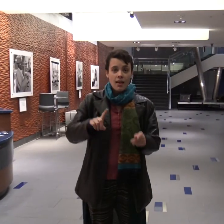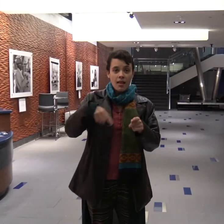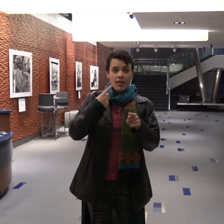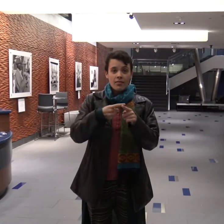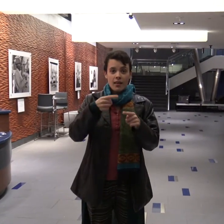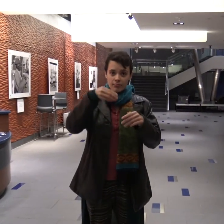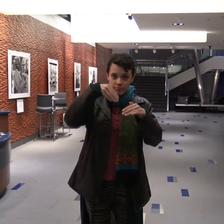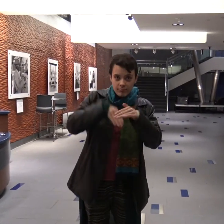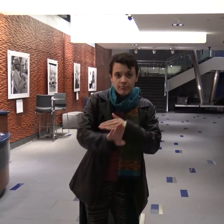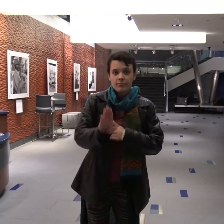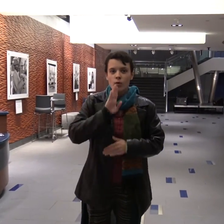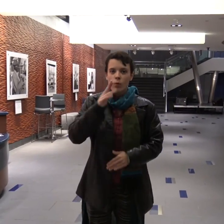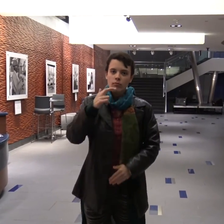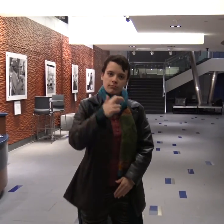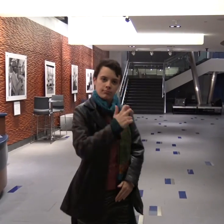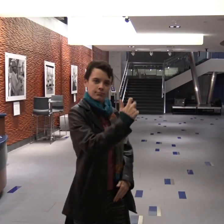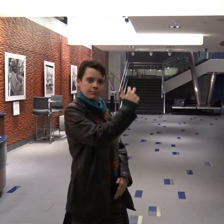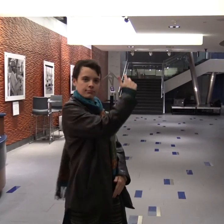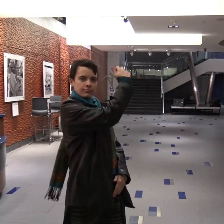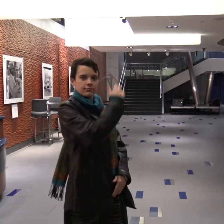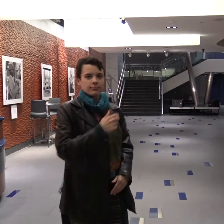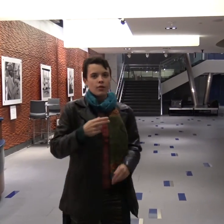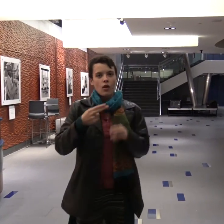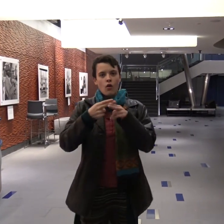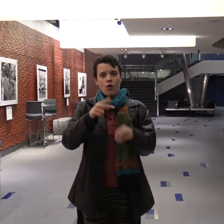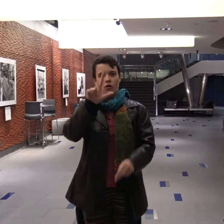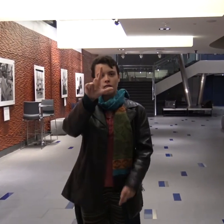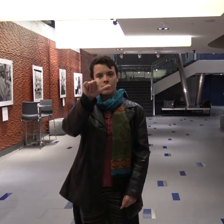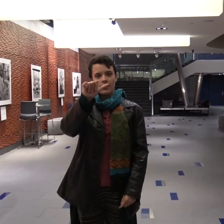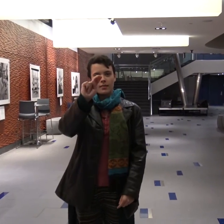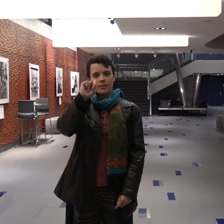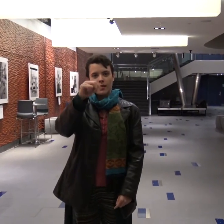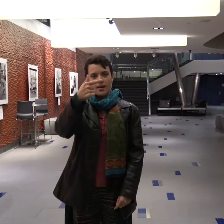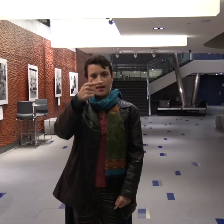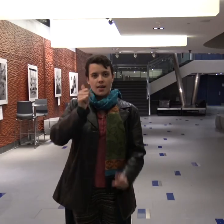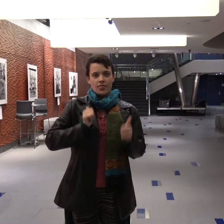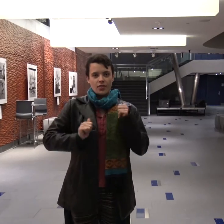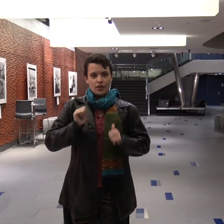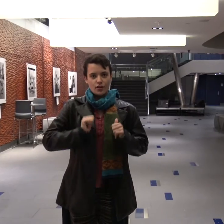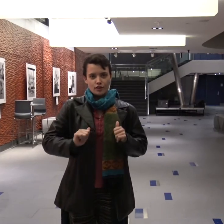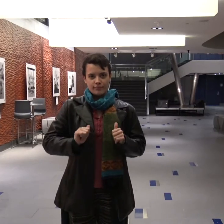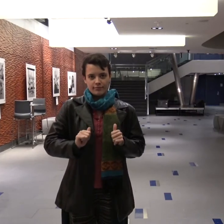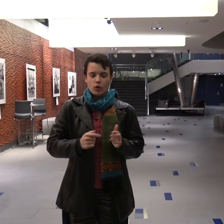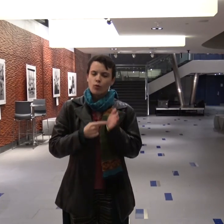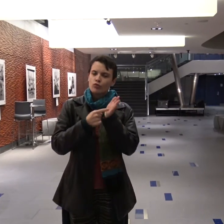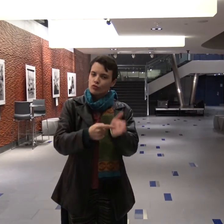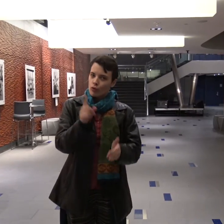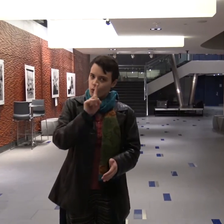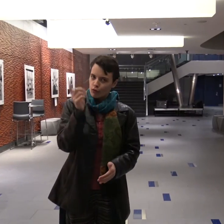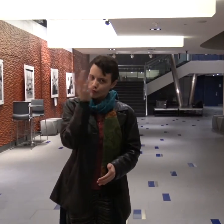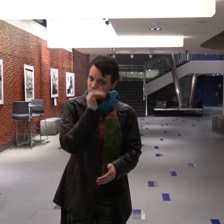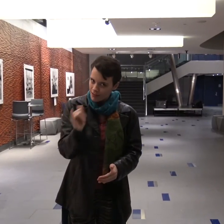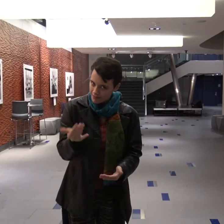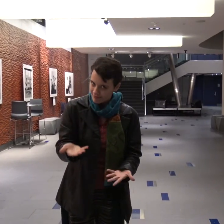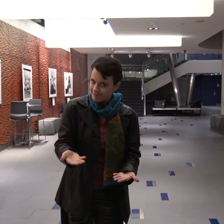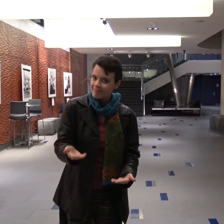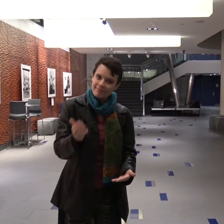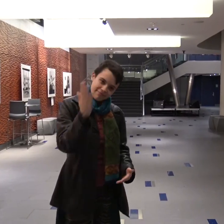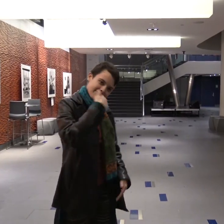Then you go up the stairs to the Lang Theater. I'll show you where and what it looks like.